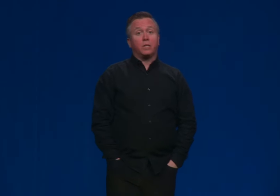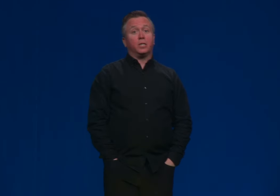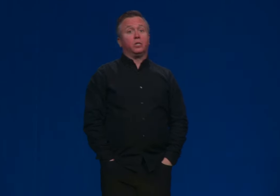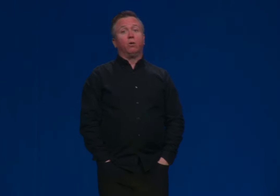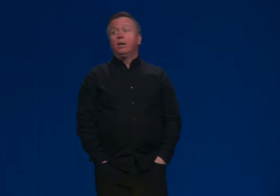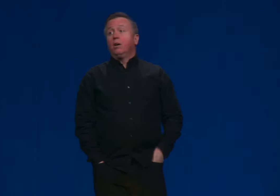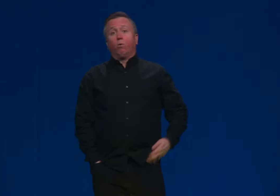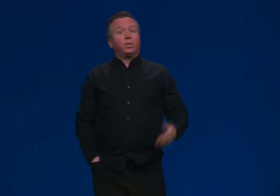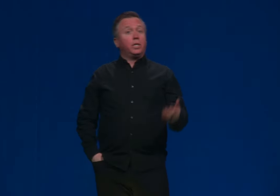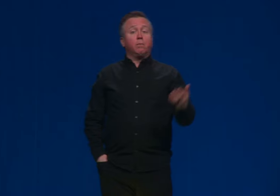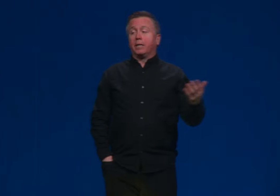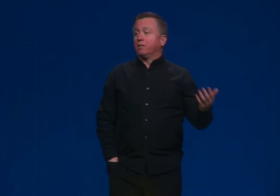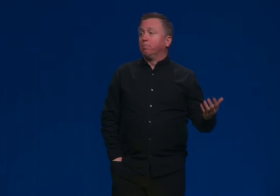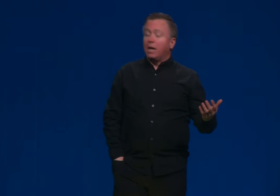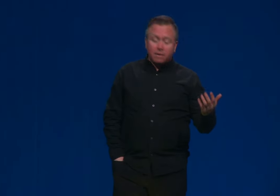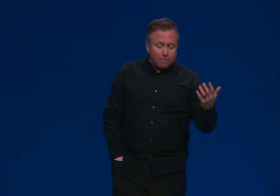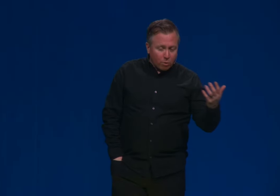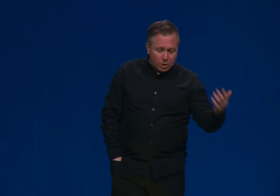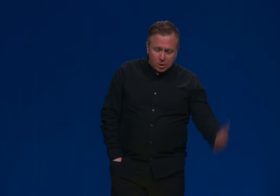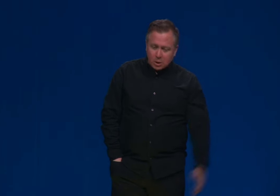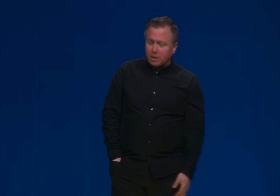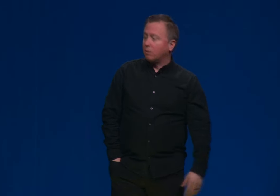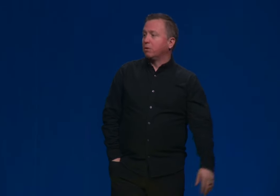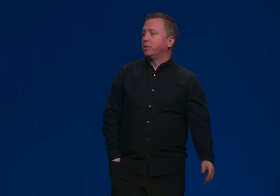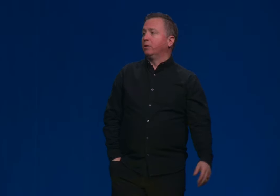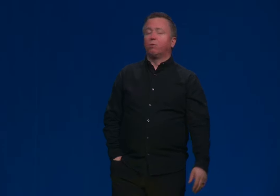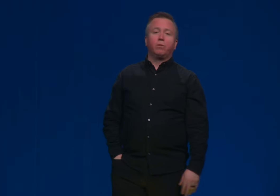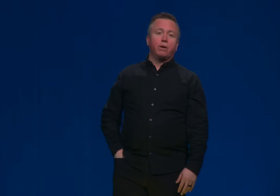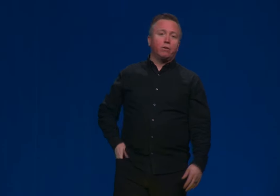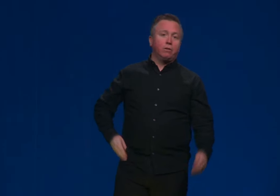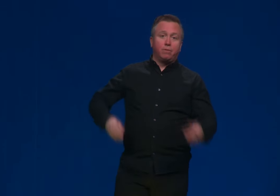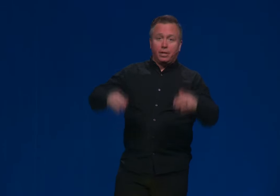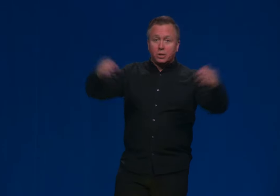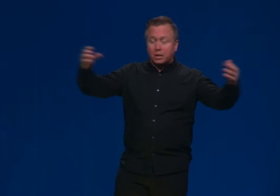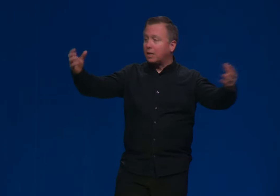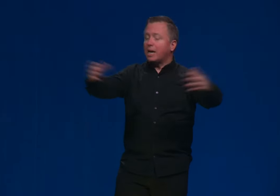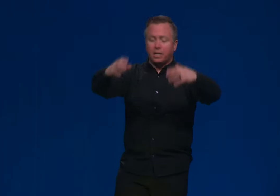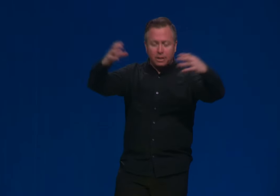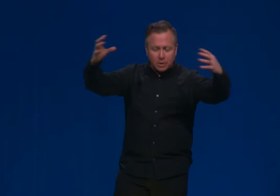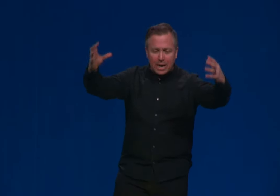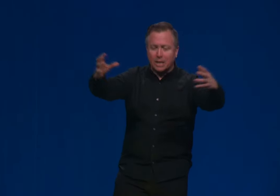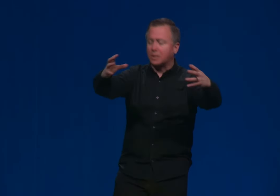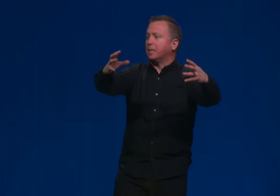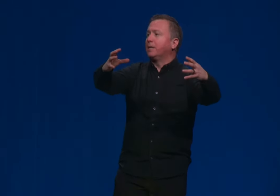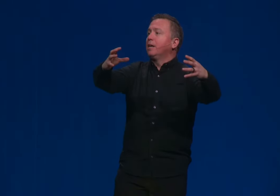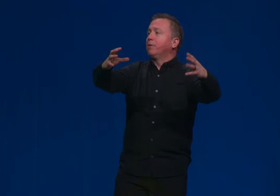that says, you know, we're just here because blind forces and, you know, things collided and there is an accident.